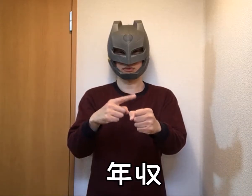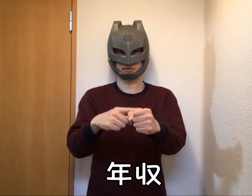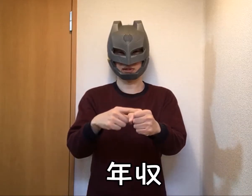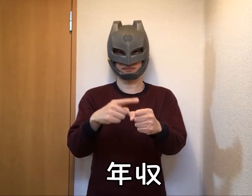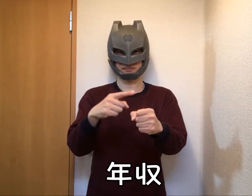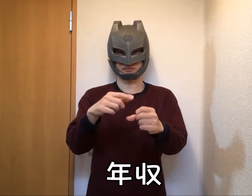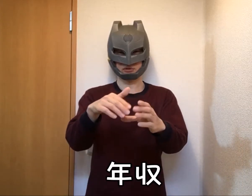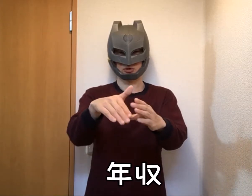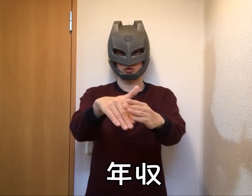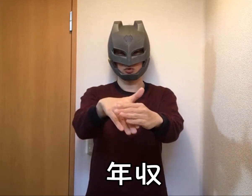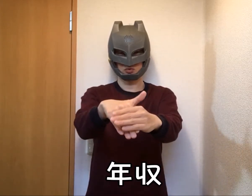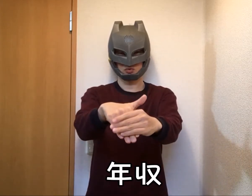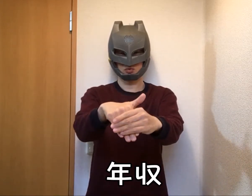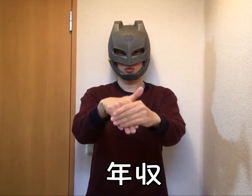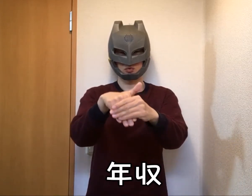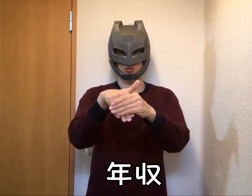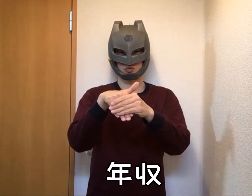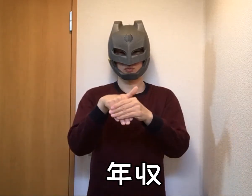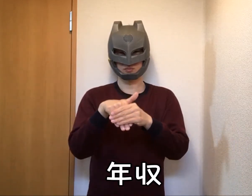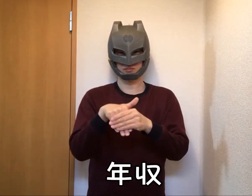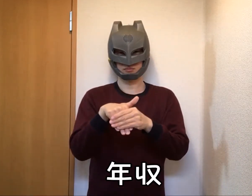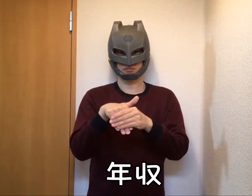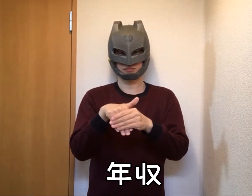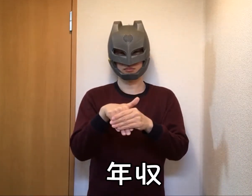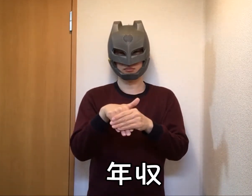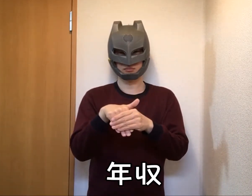Annual income